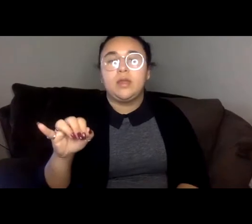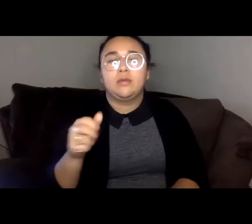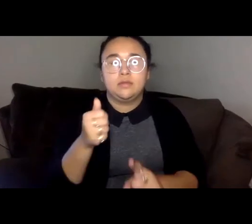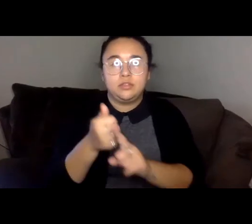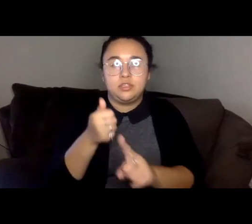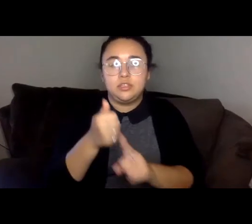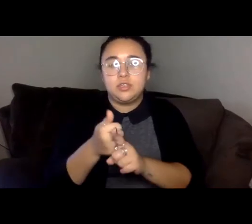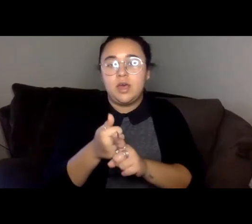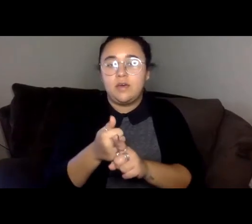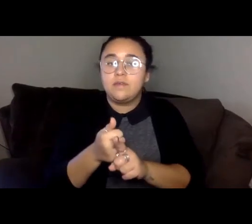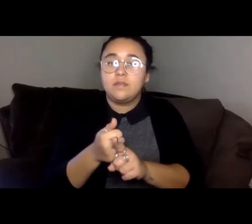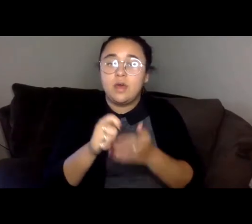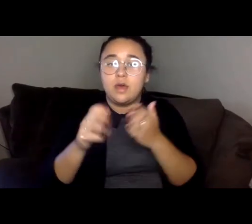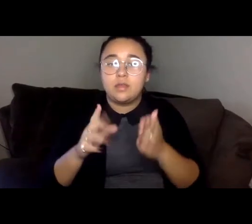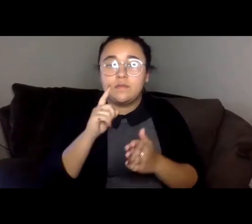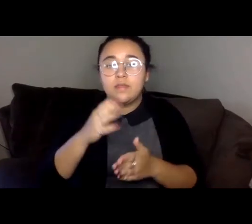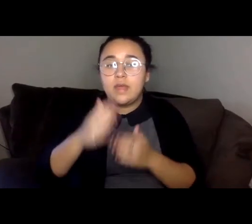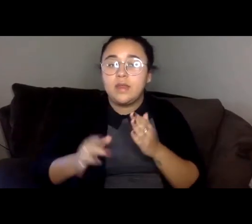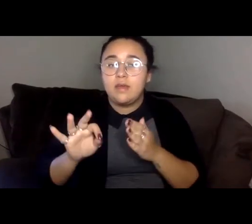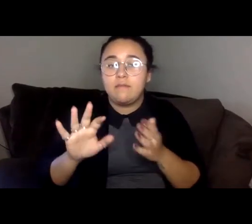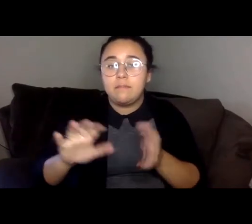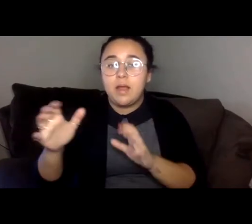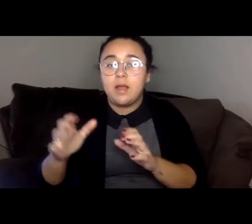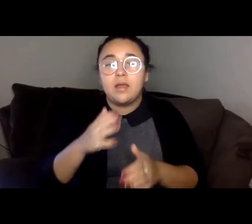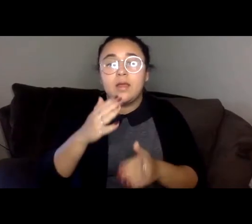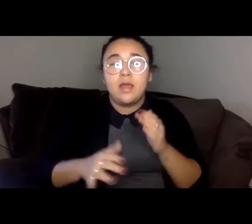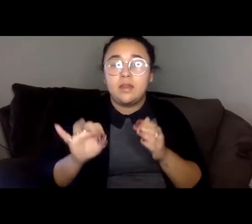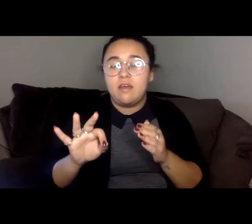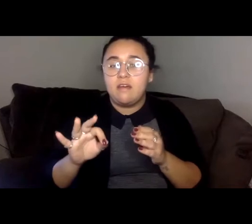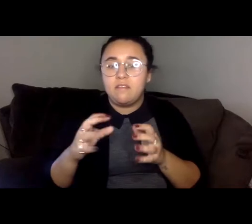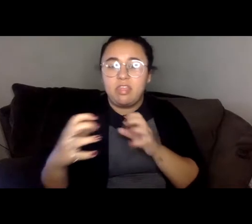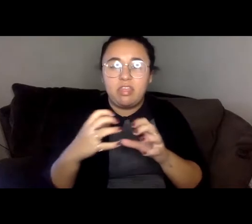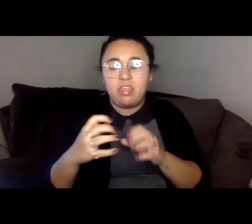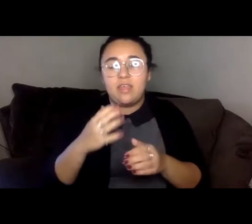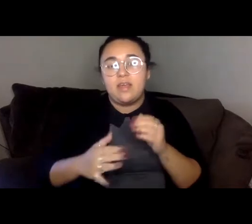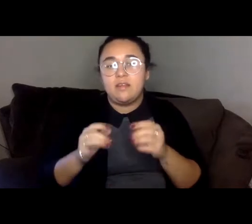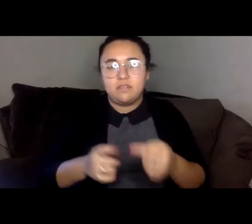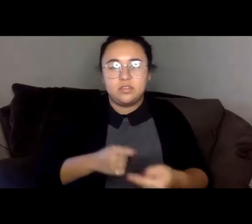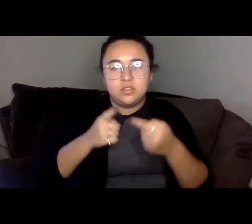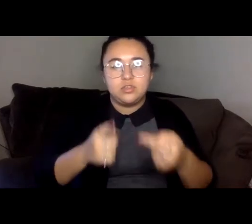a haven and names for light, a family history, which won the gray wolf press nonfiction prize.